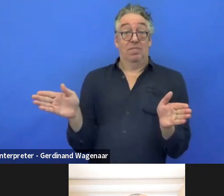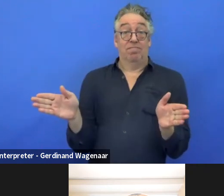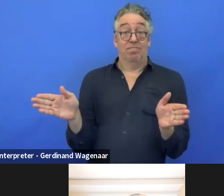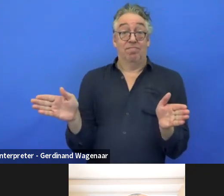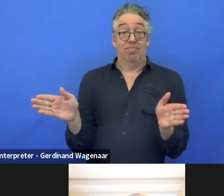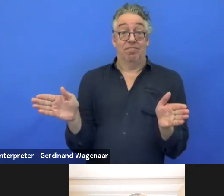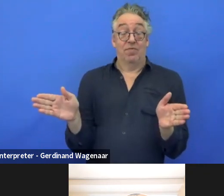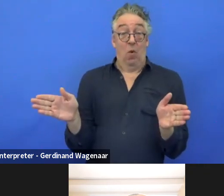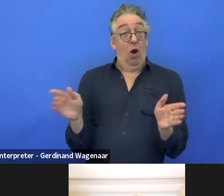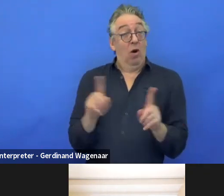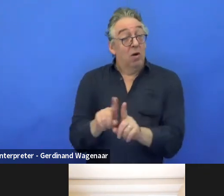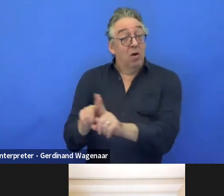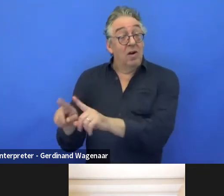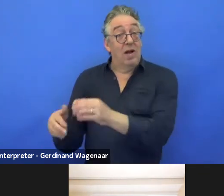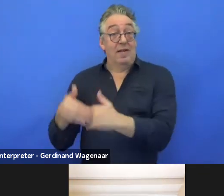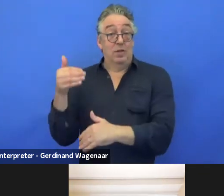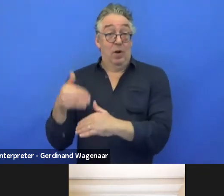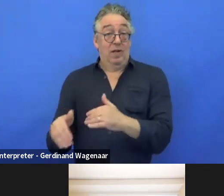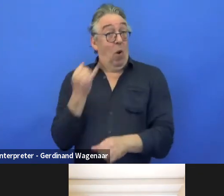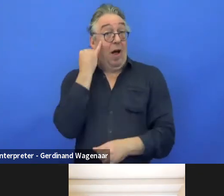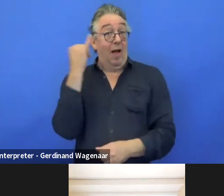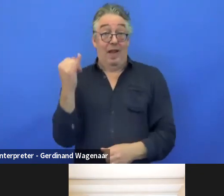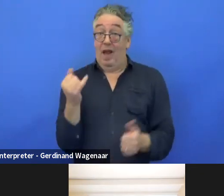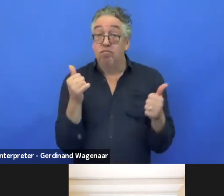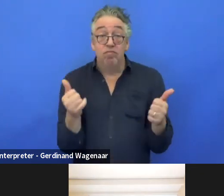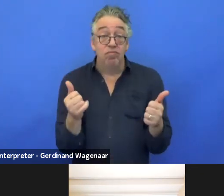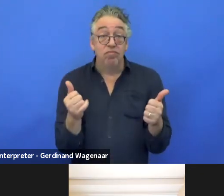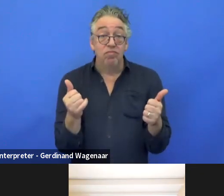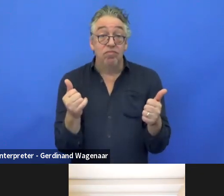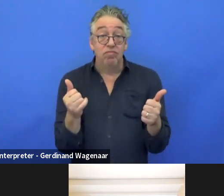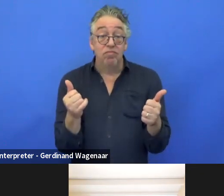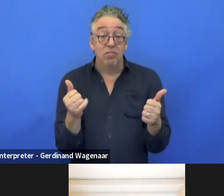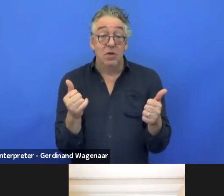So, my question is we have a small funded idea,